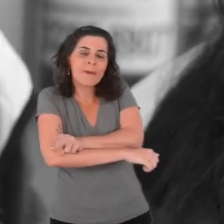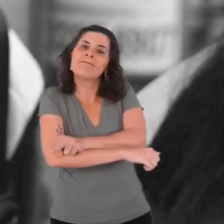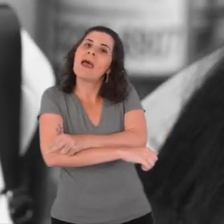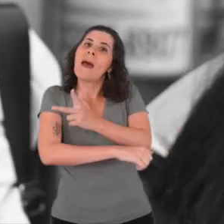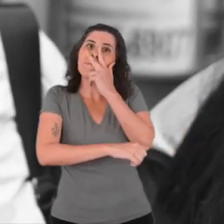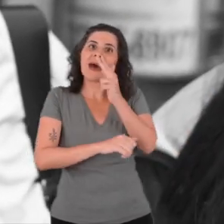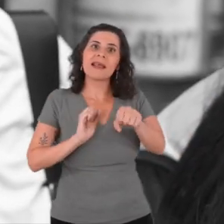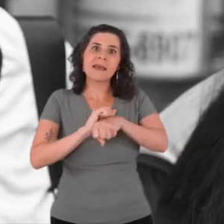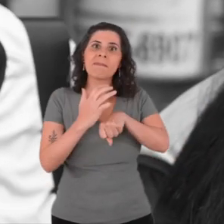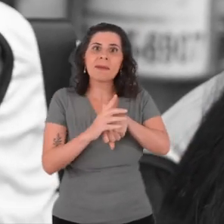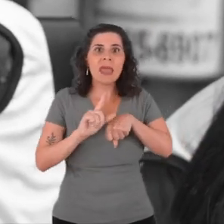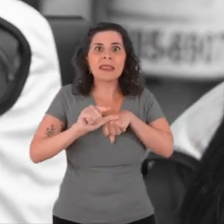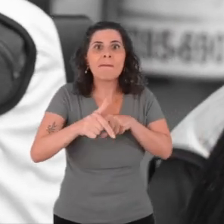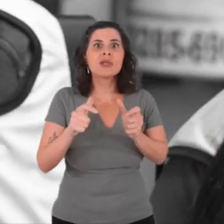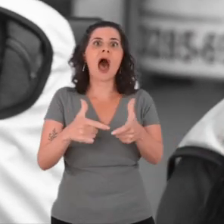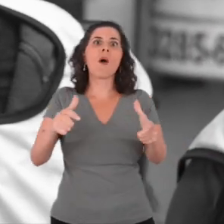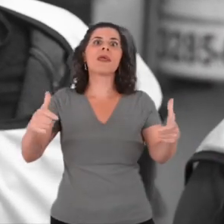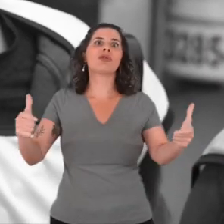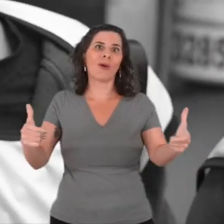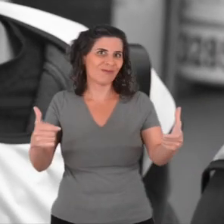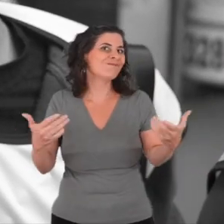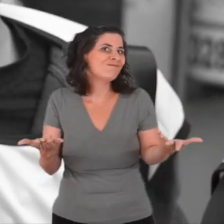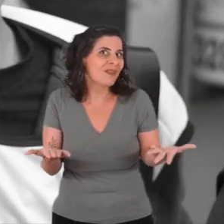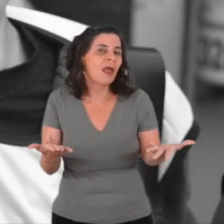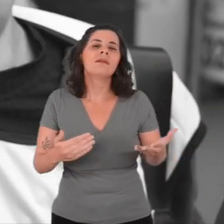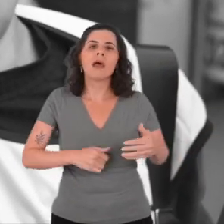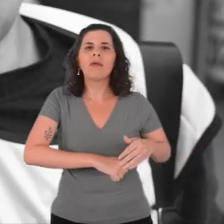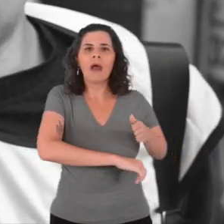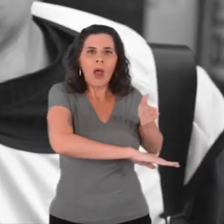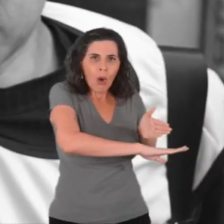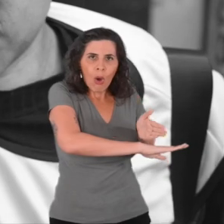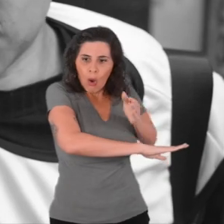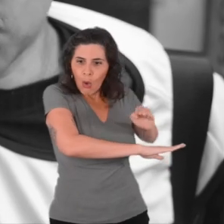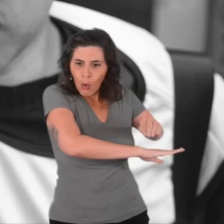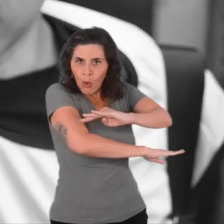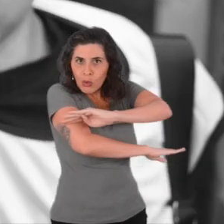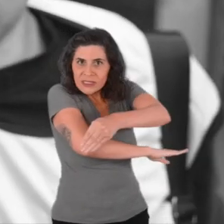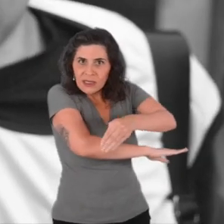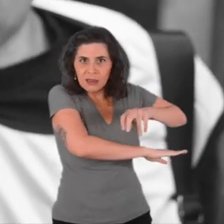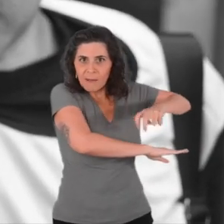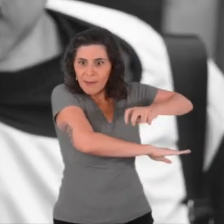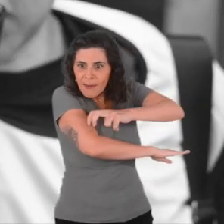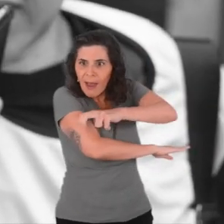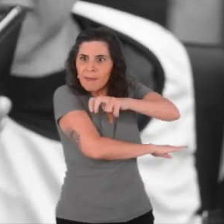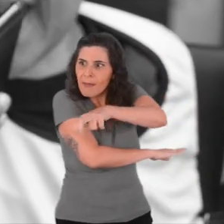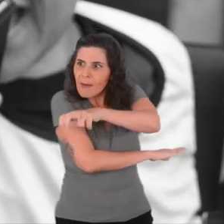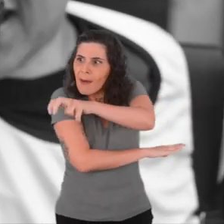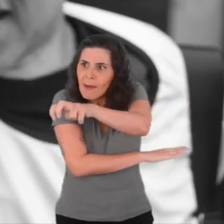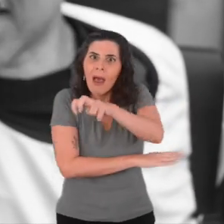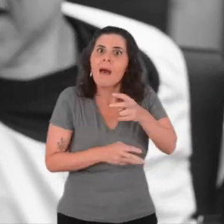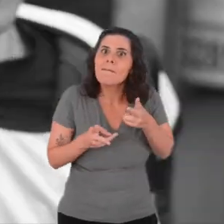Every block we walk, we realize, in addition to homeless people with their blankets, many cabins.